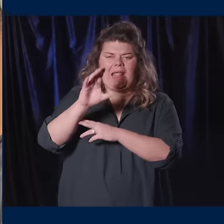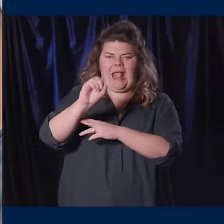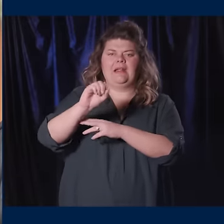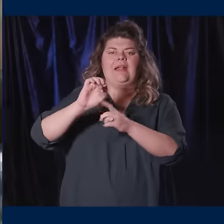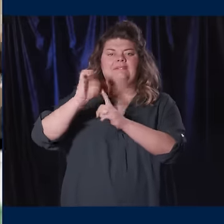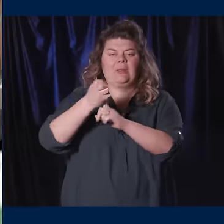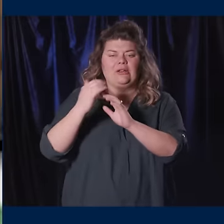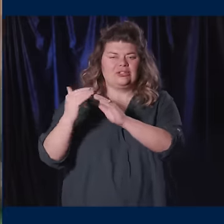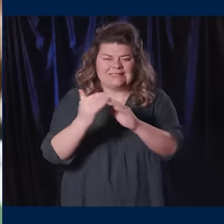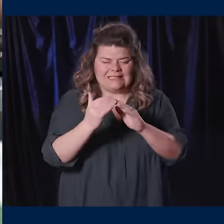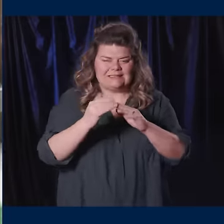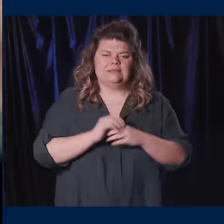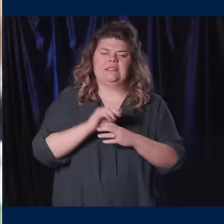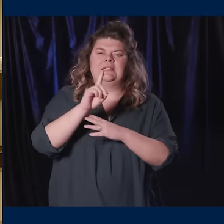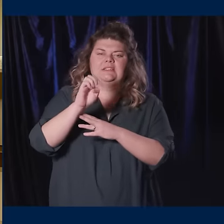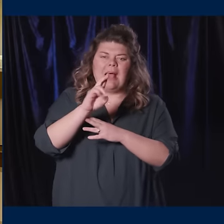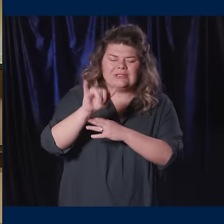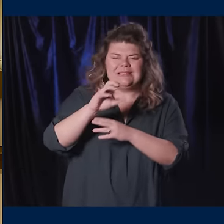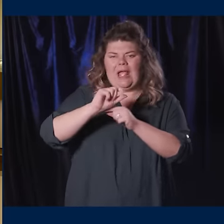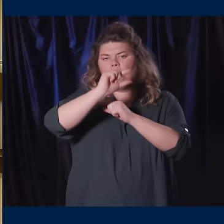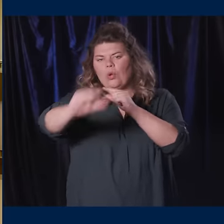Democracy, civic and global engagement